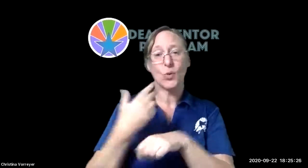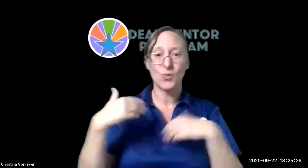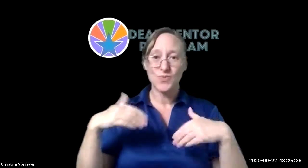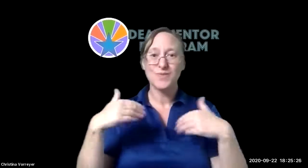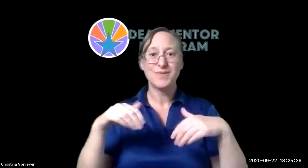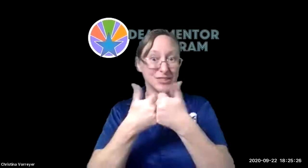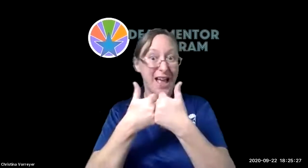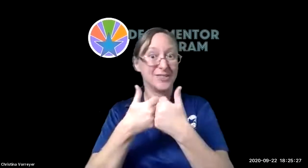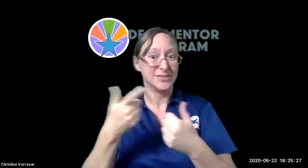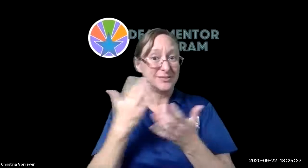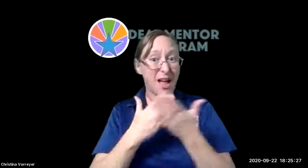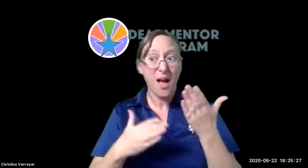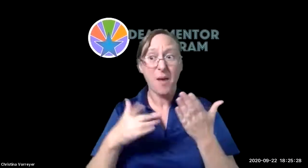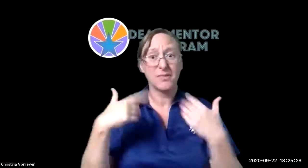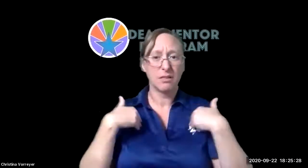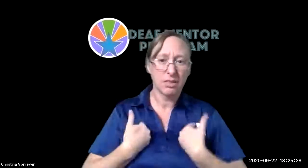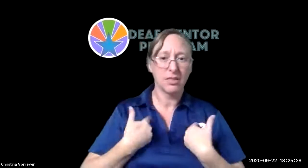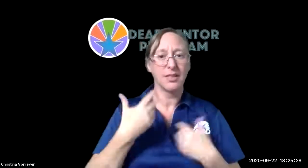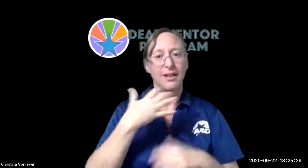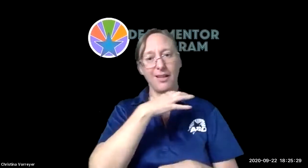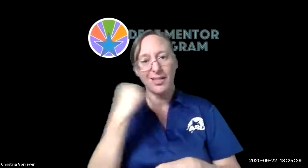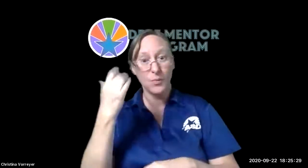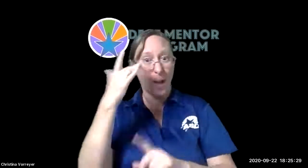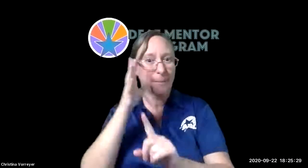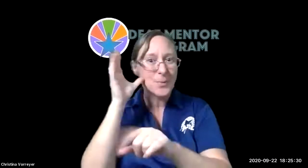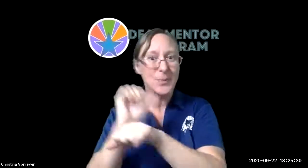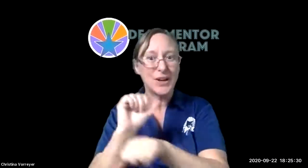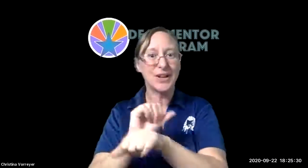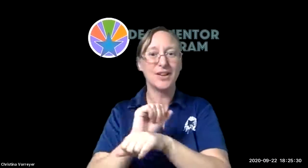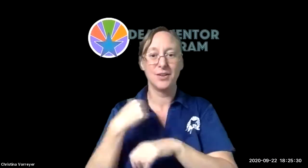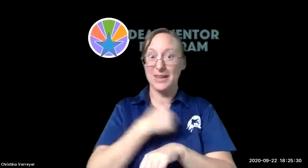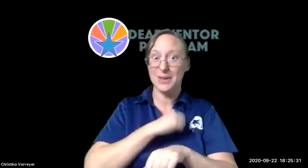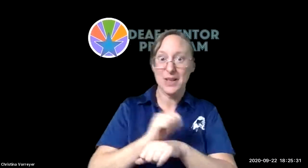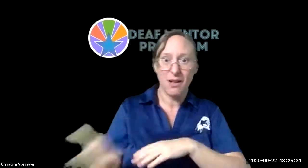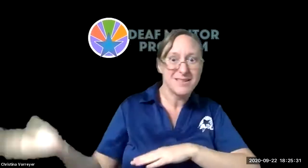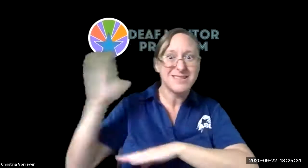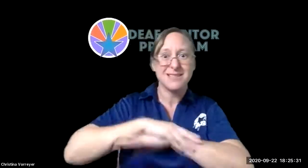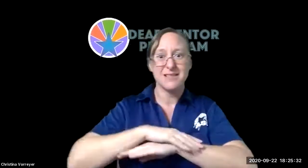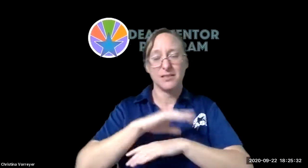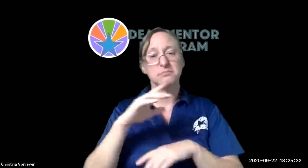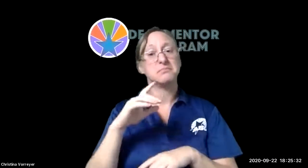other things we have been using on a regular basis and they've presented their own challenging